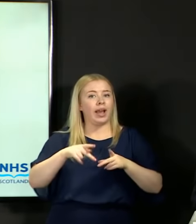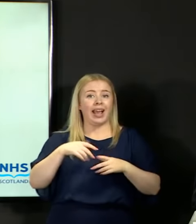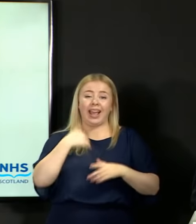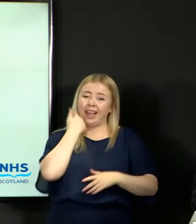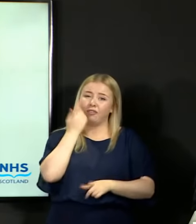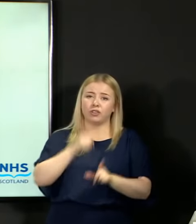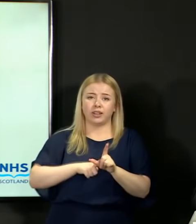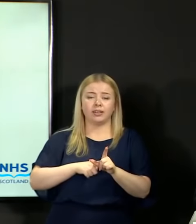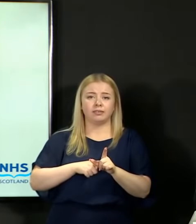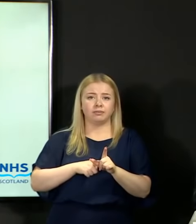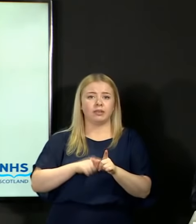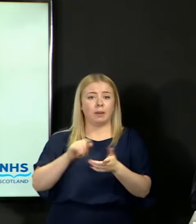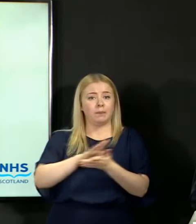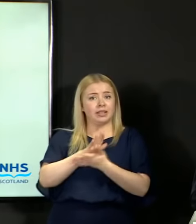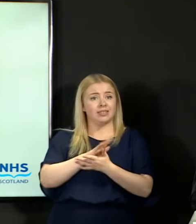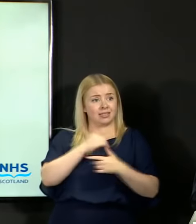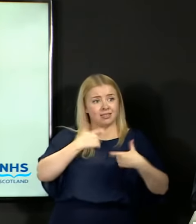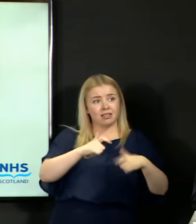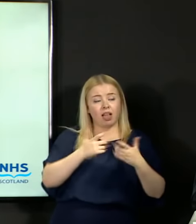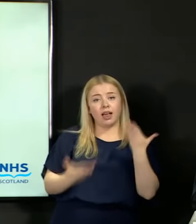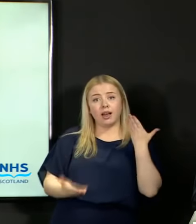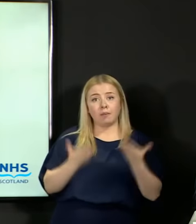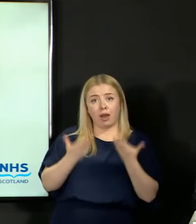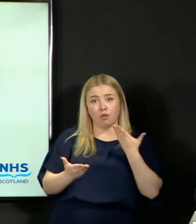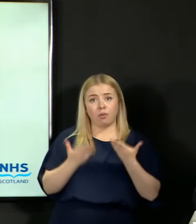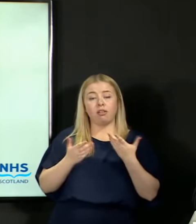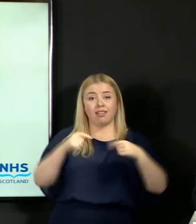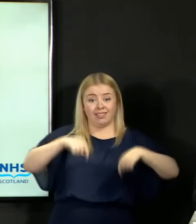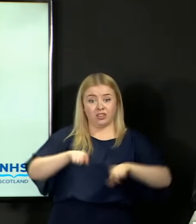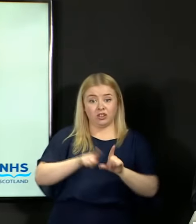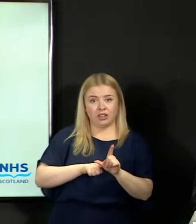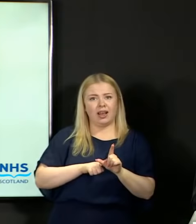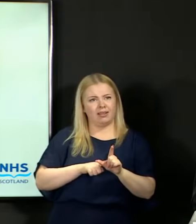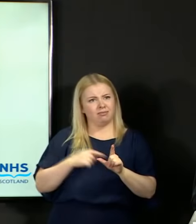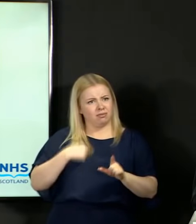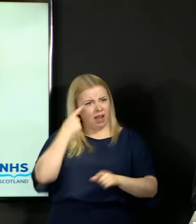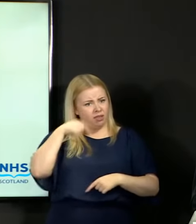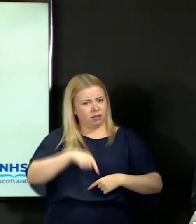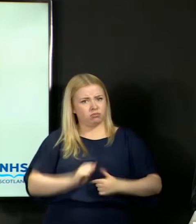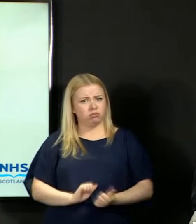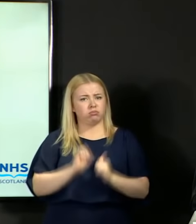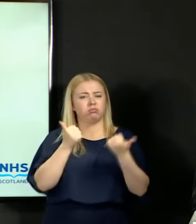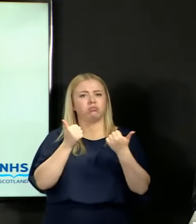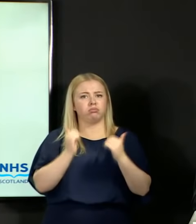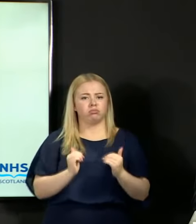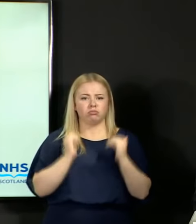And I think the results this year are a strong and robust set of results.